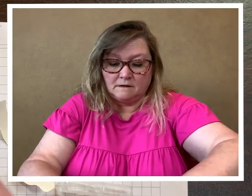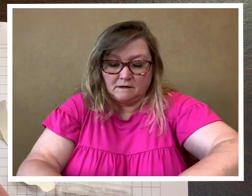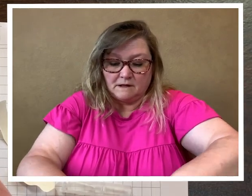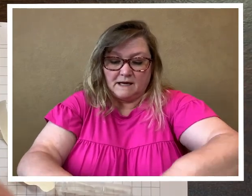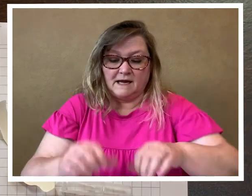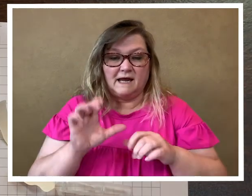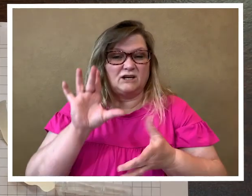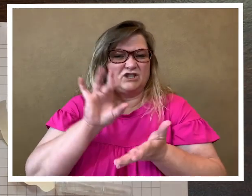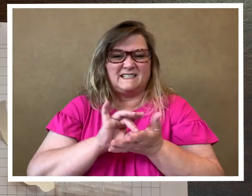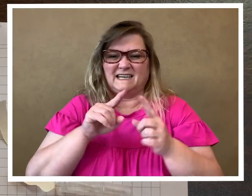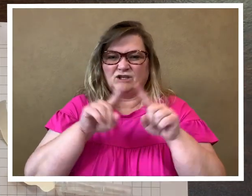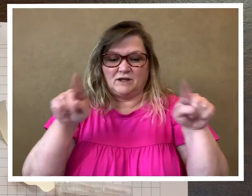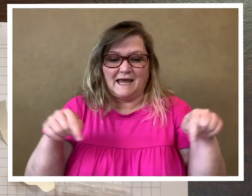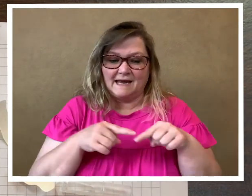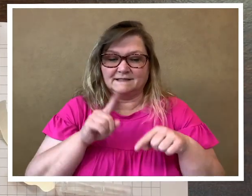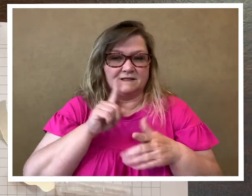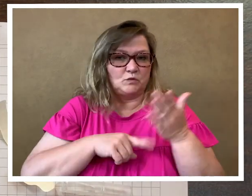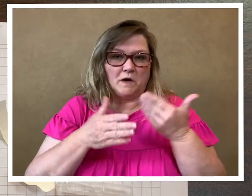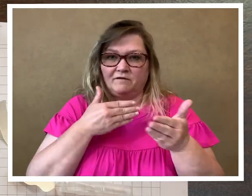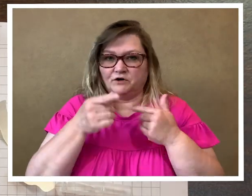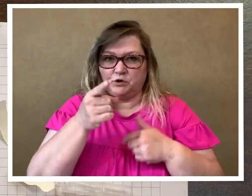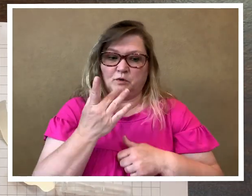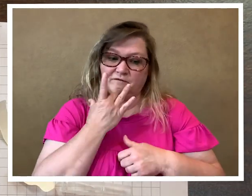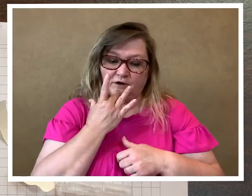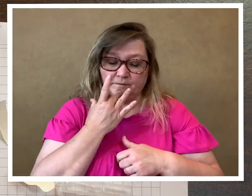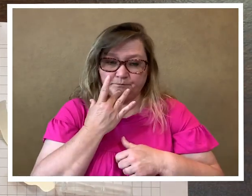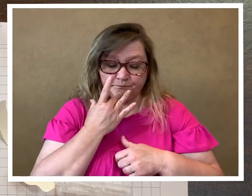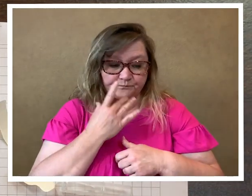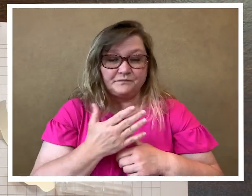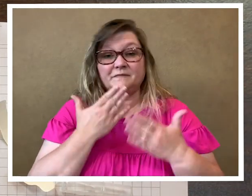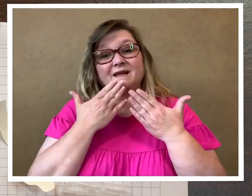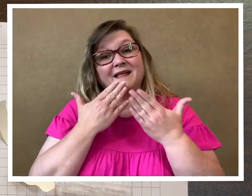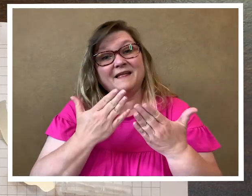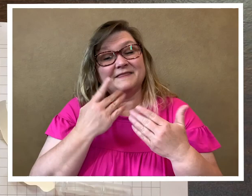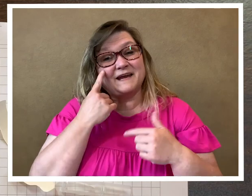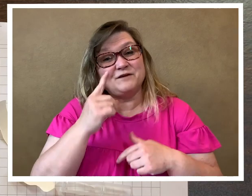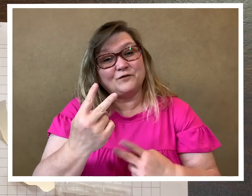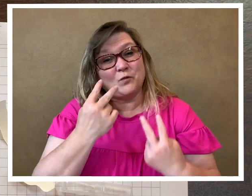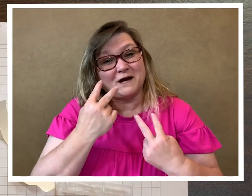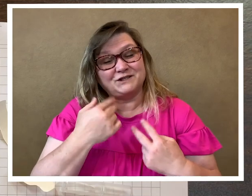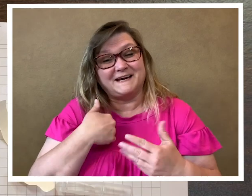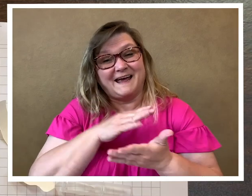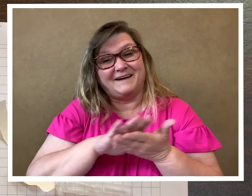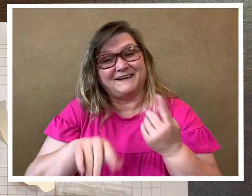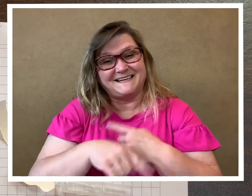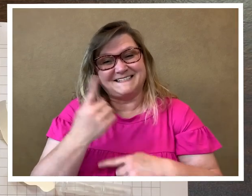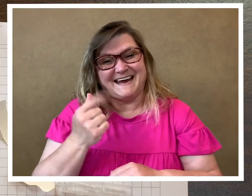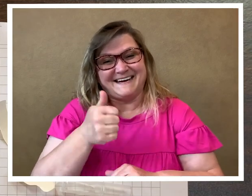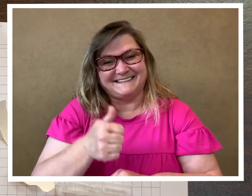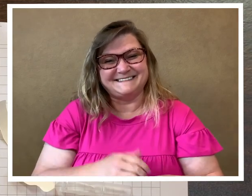just stick it to the case. it's whatever you prefer. thank you for watching have a nice day!